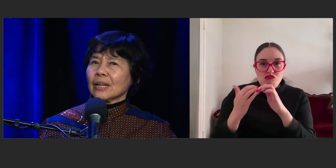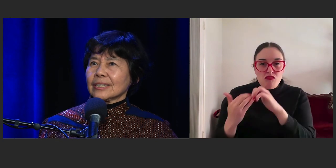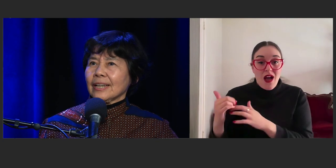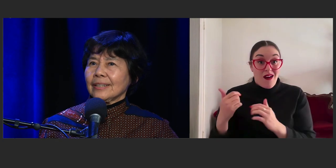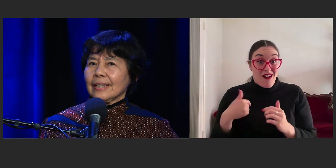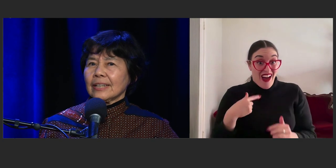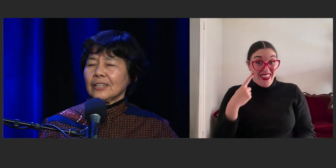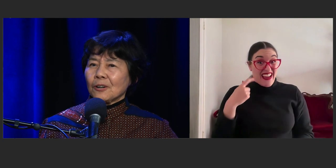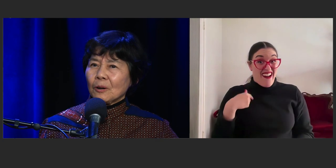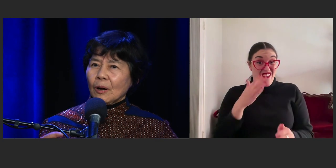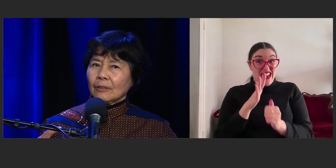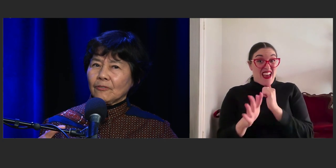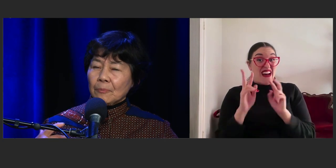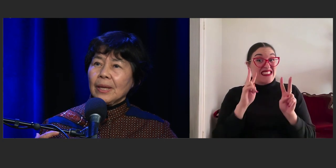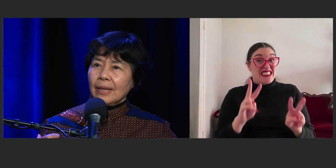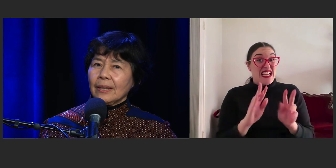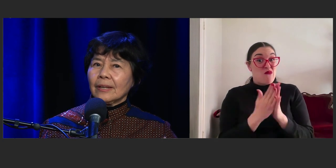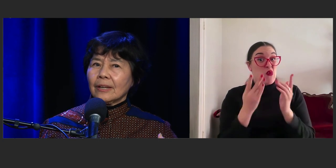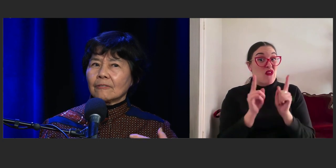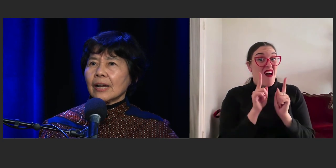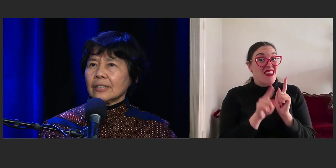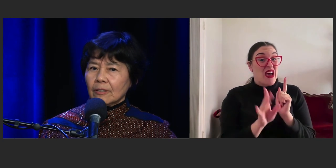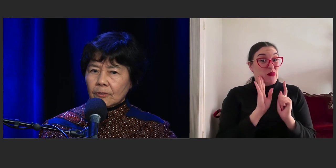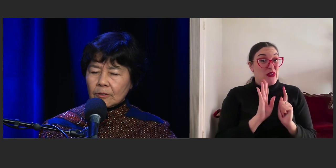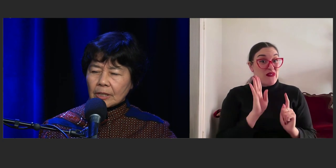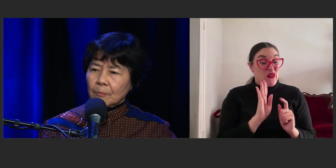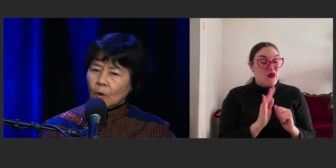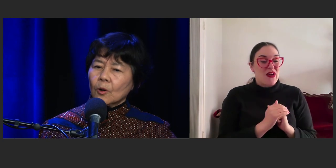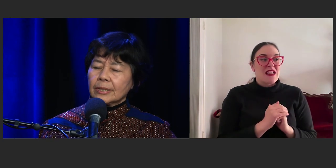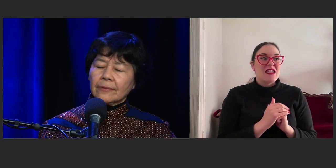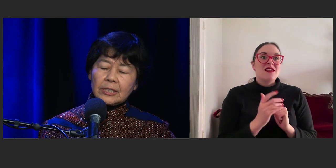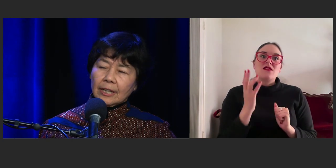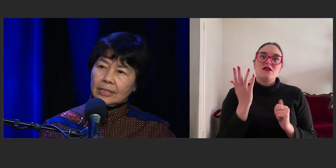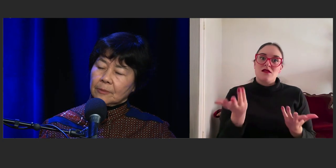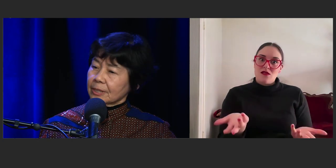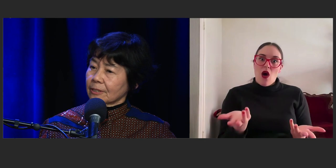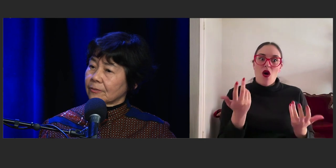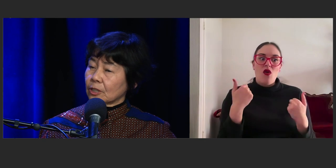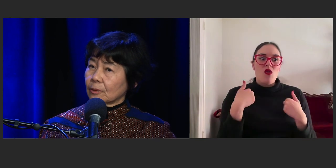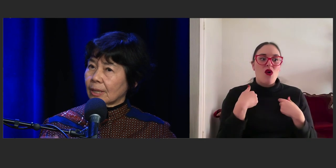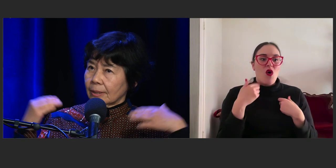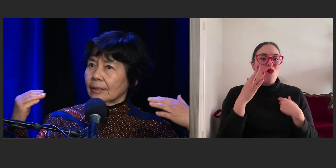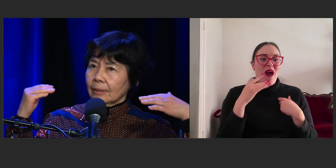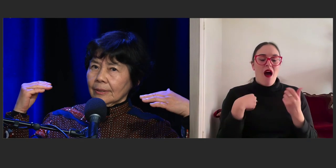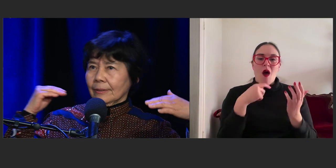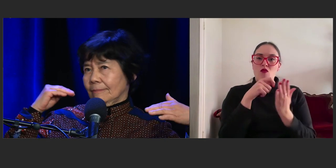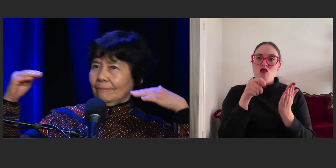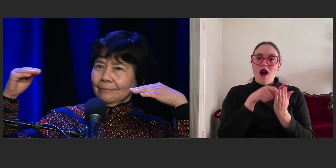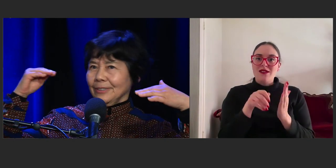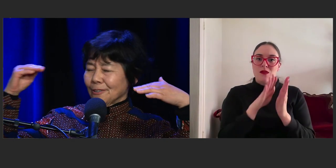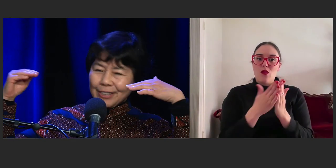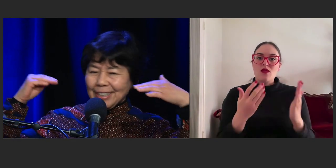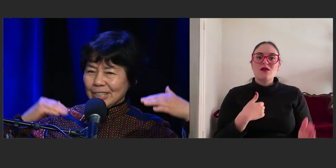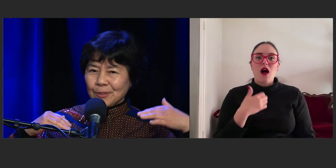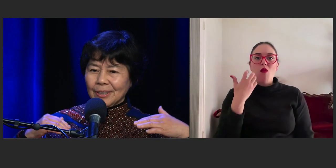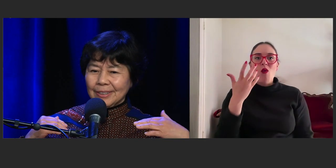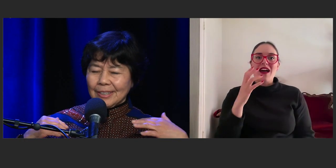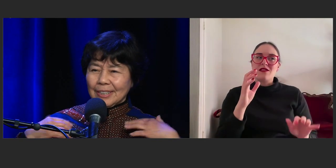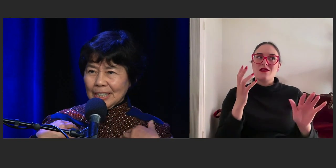when I say that for me writing novels, I'm always have to challenge myself into, to get to a,